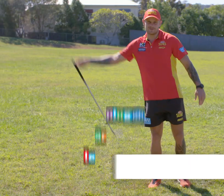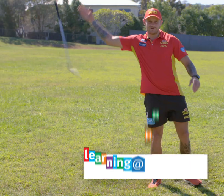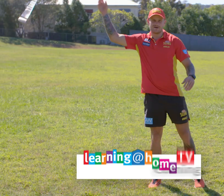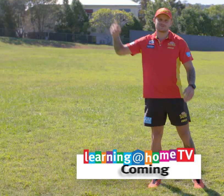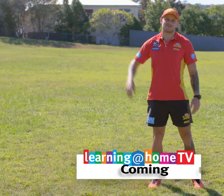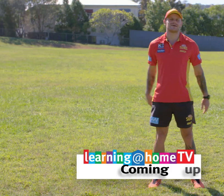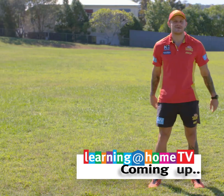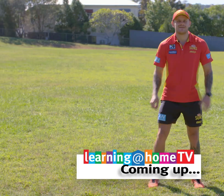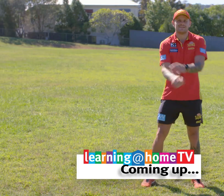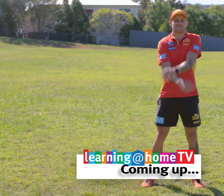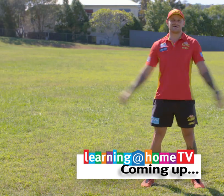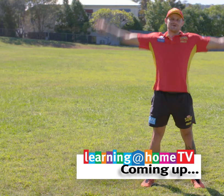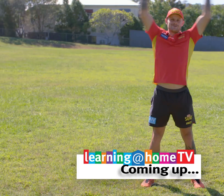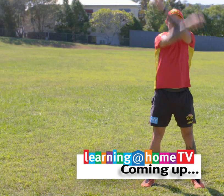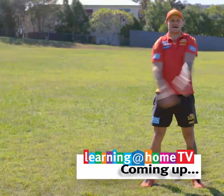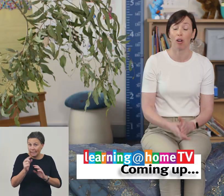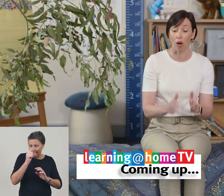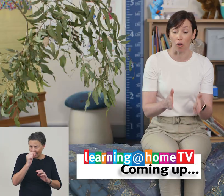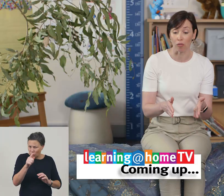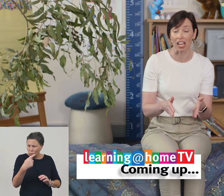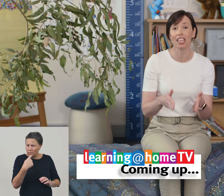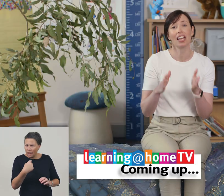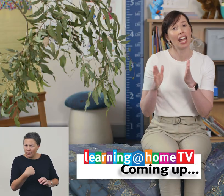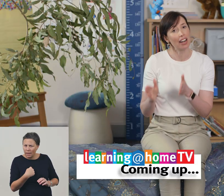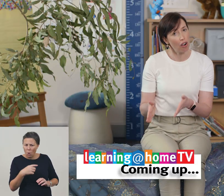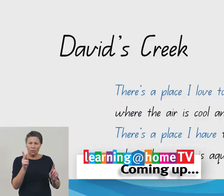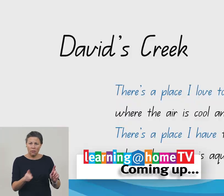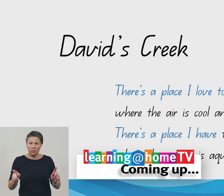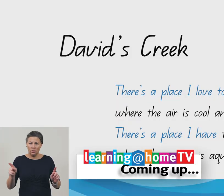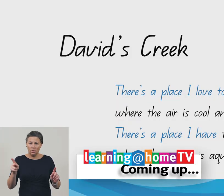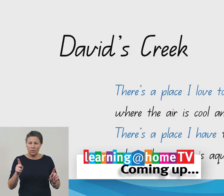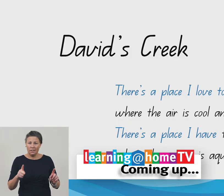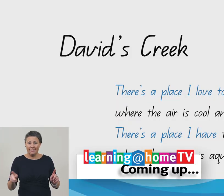First up, we’ll get the kids moving. Then, we'll share a poetry performance in English,